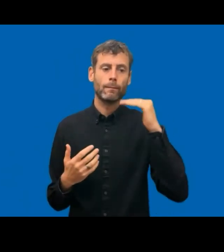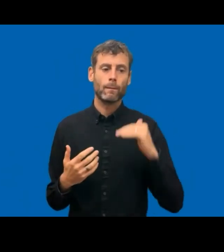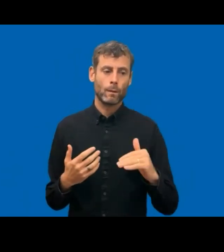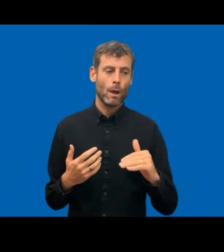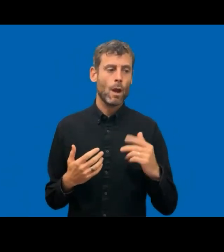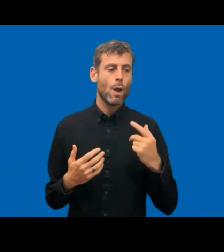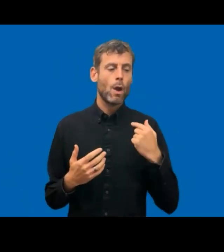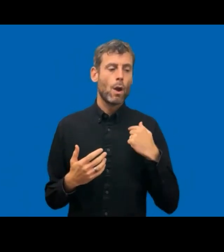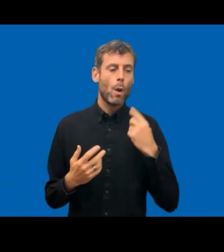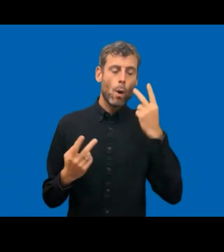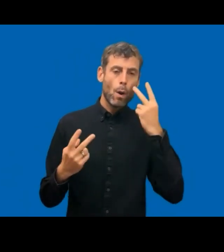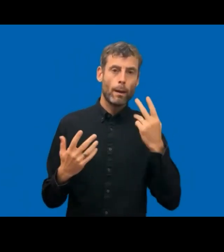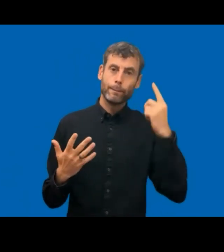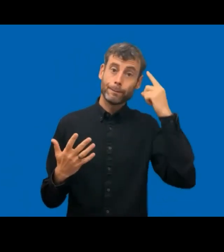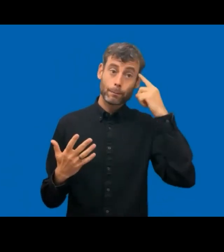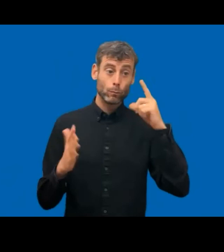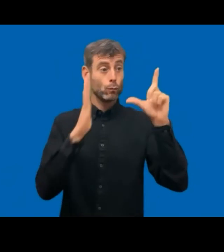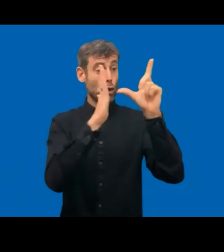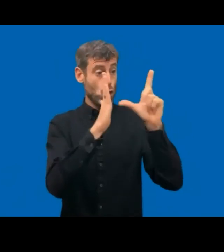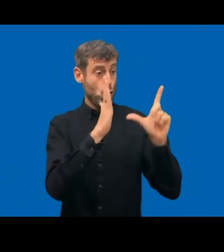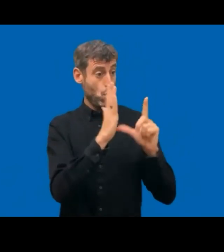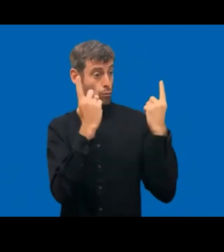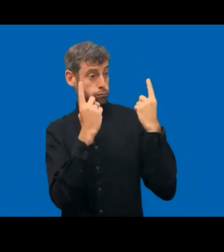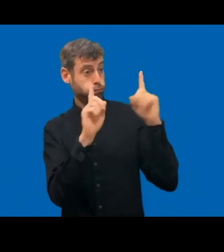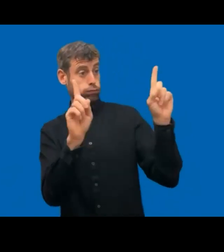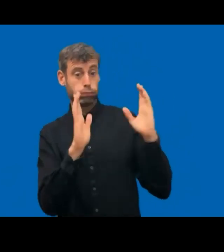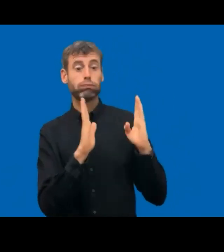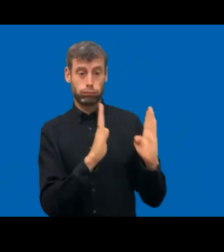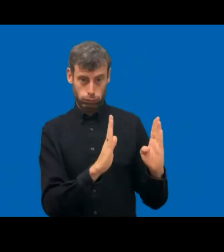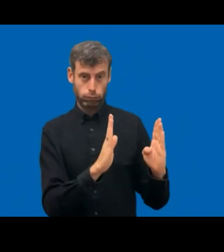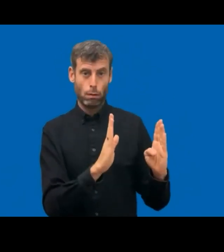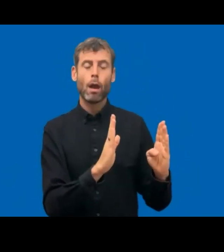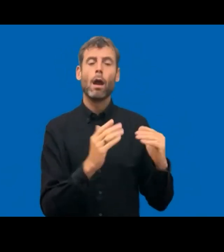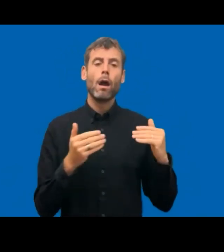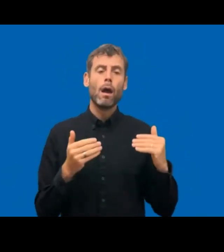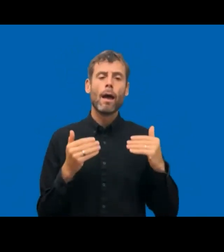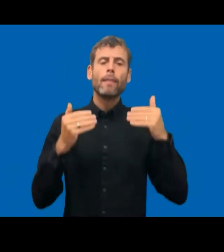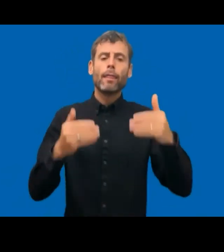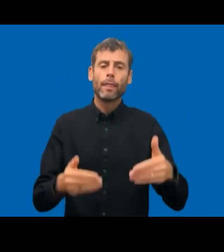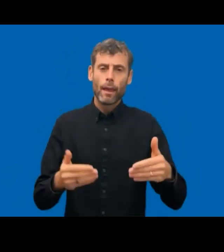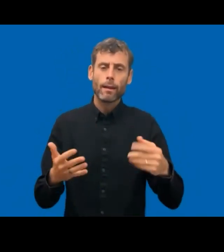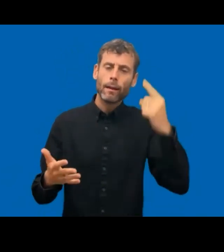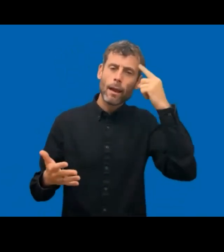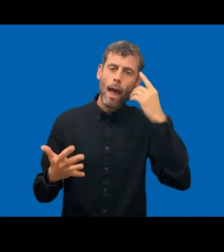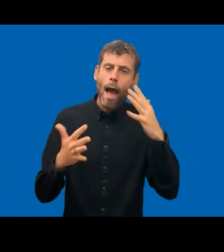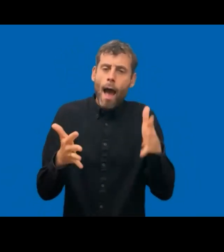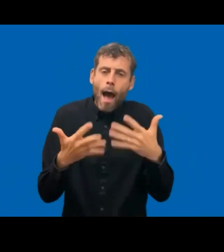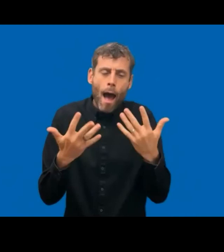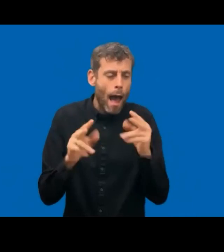much good dialogue with especially our Nordic colleagues but also other countries in the EU.